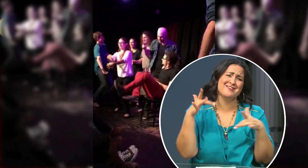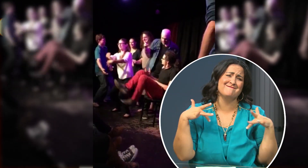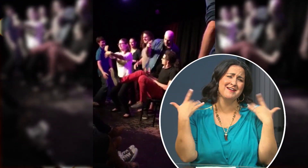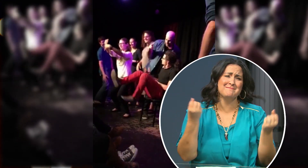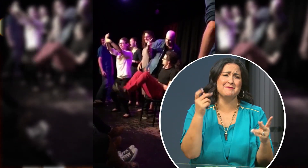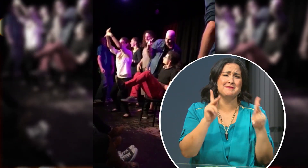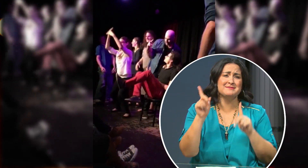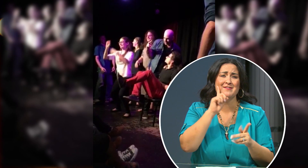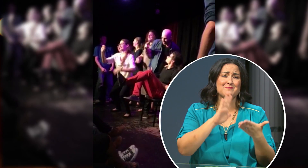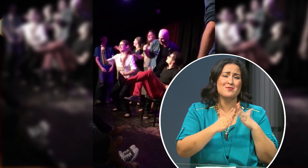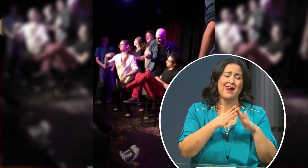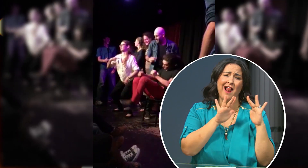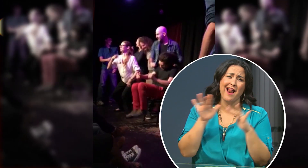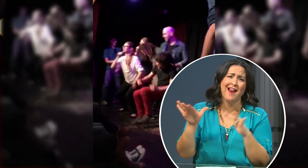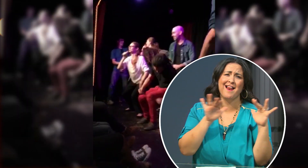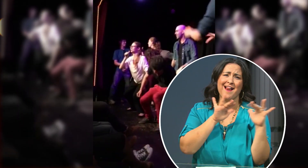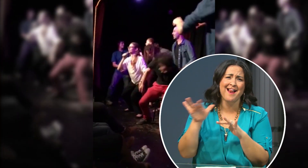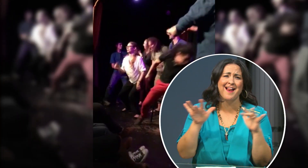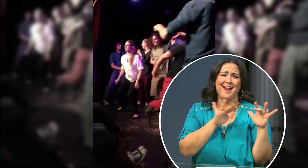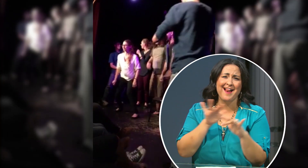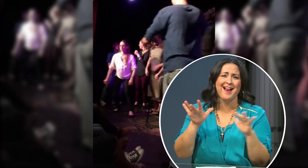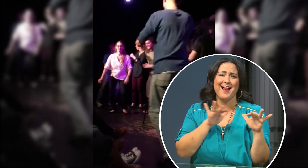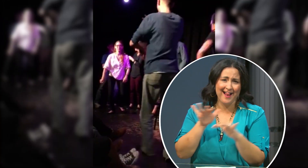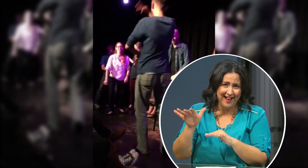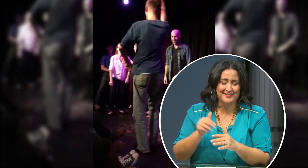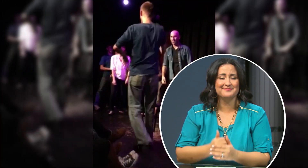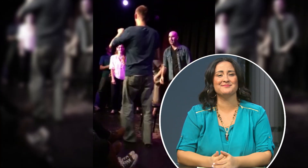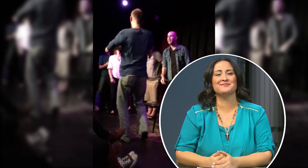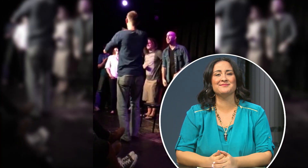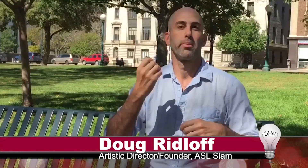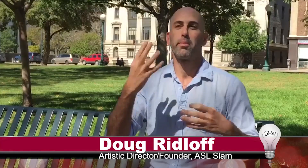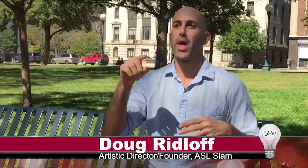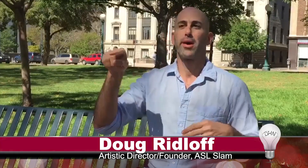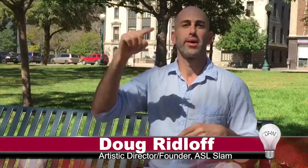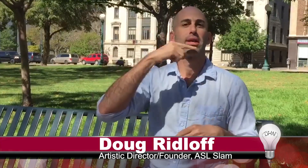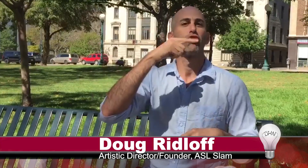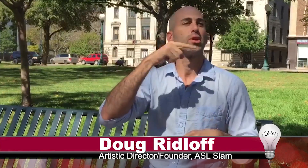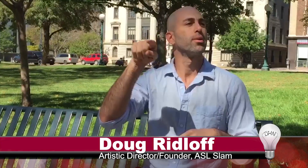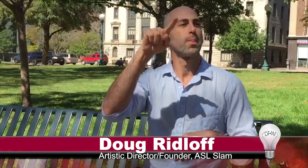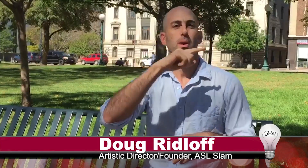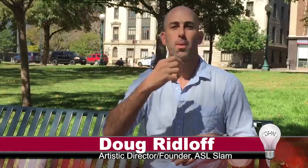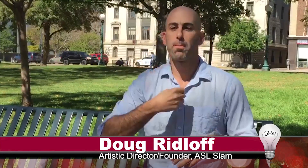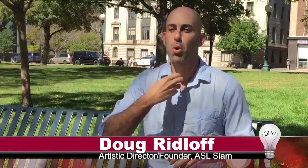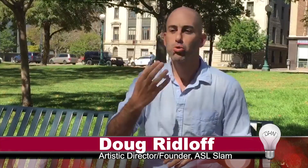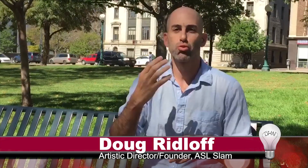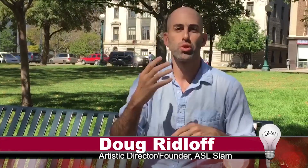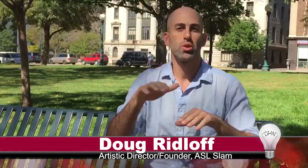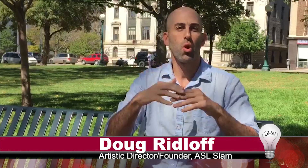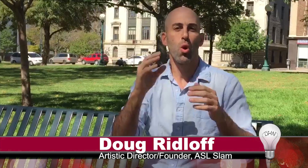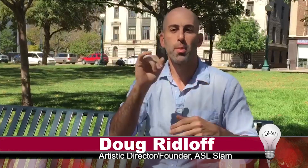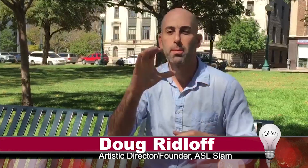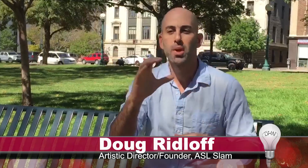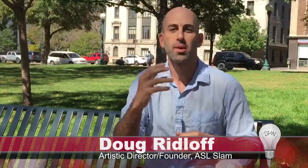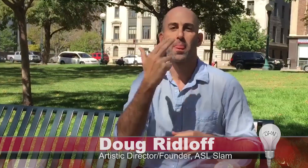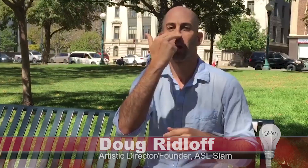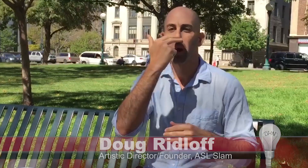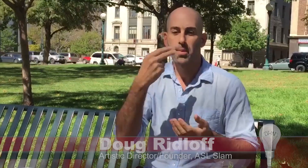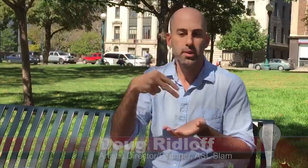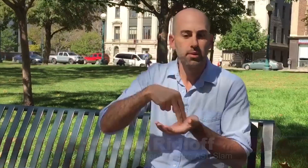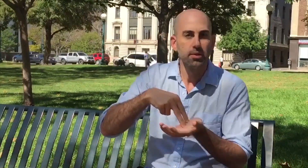popular events for the Deaf community. Doug: “Hearing people can express themselves with open mic night and comedy stand ups.